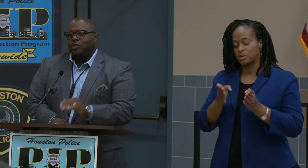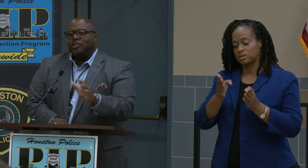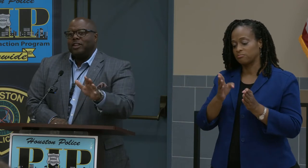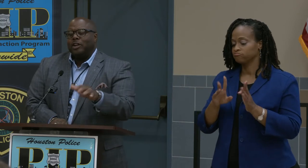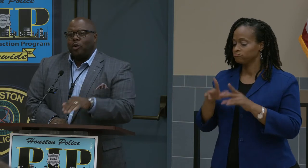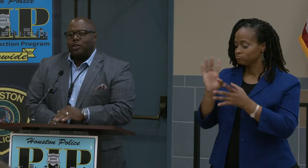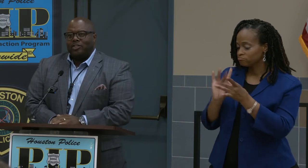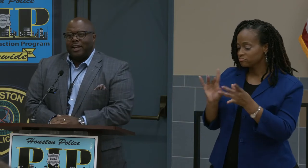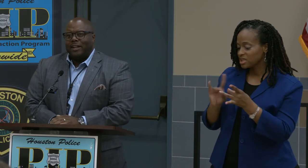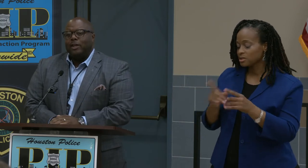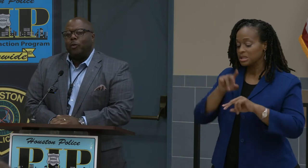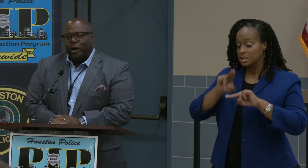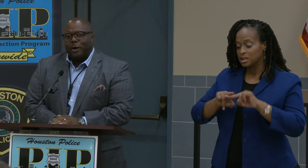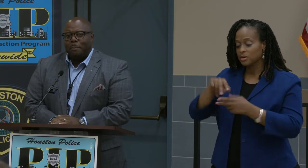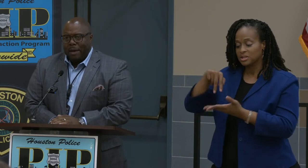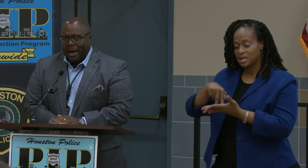sitting or standing, welcome back.